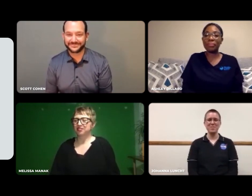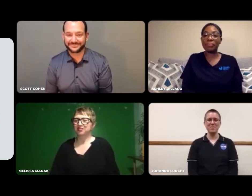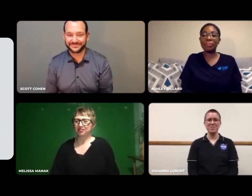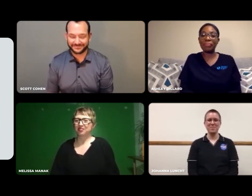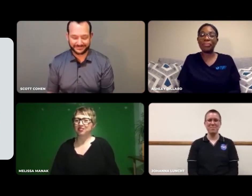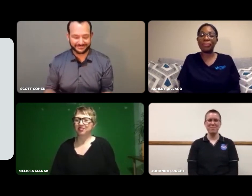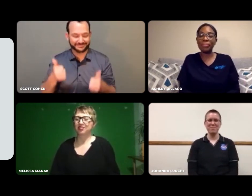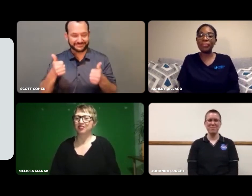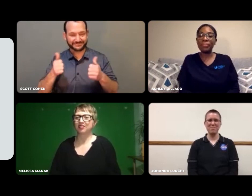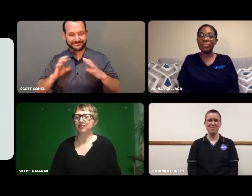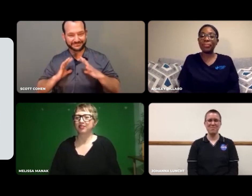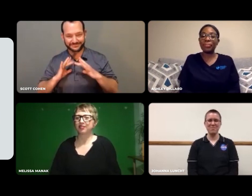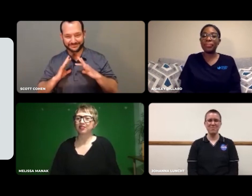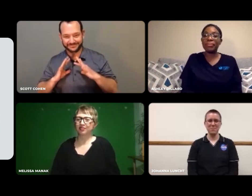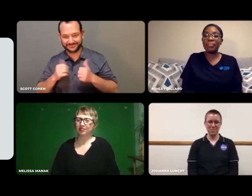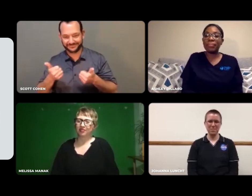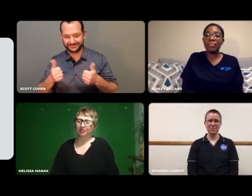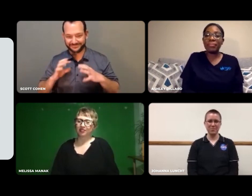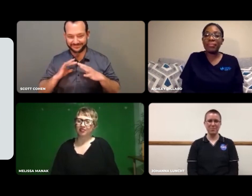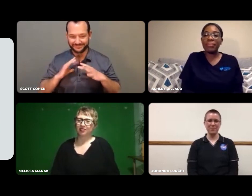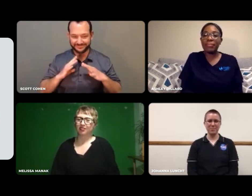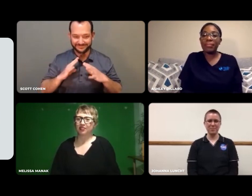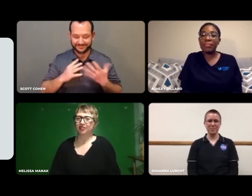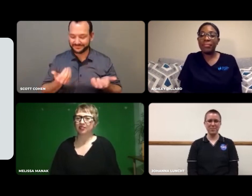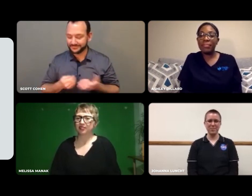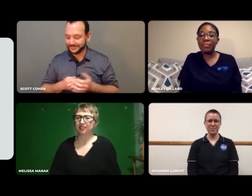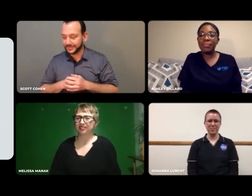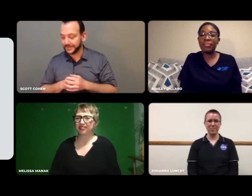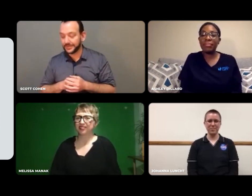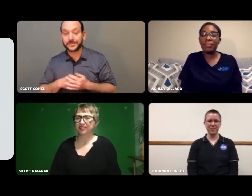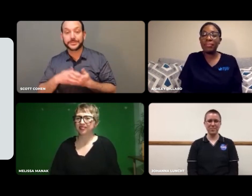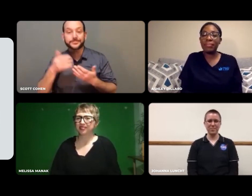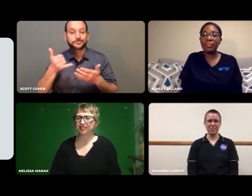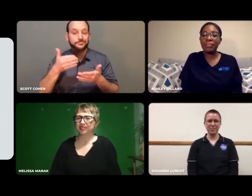Really neat on everyone's behalf.